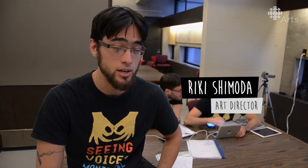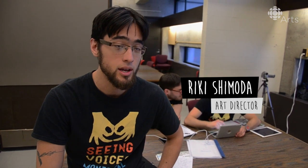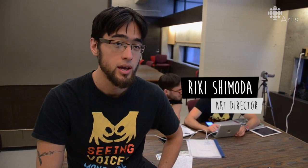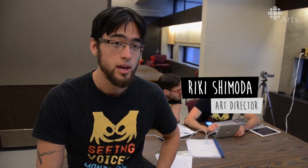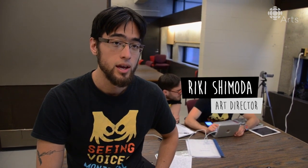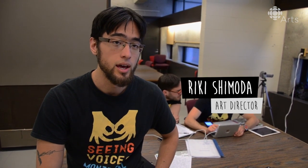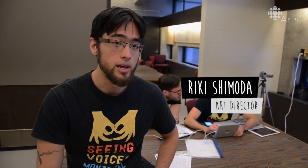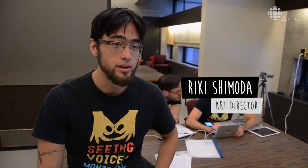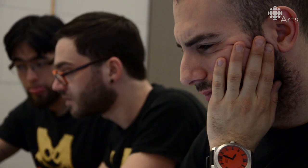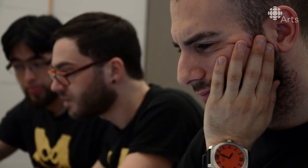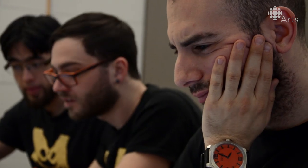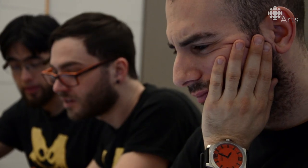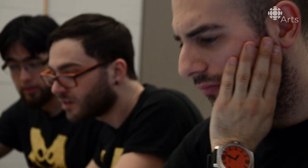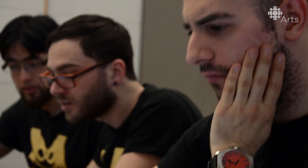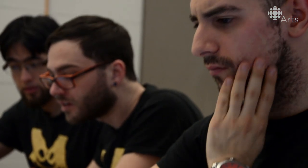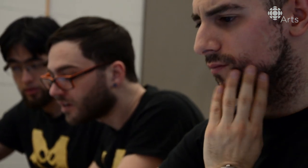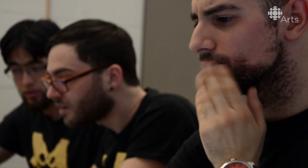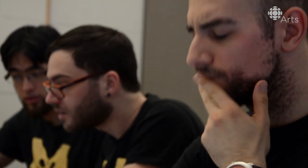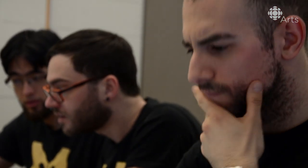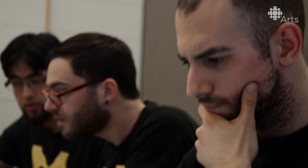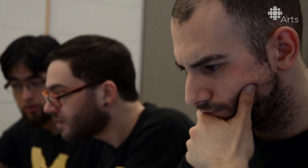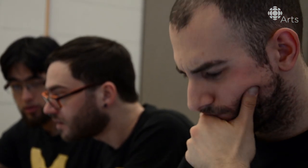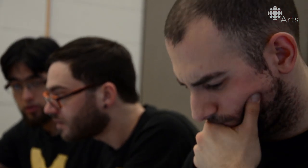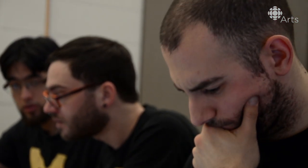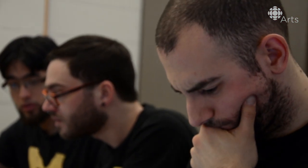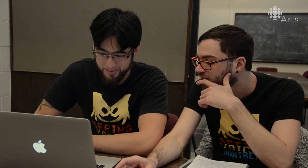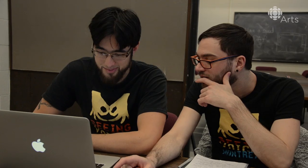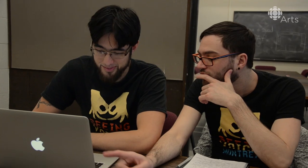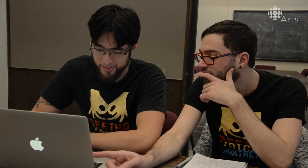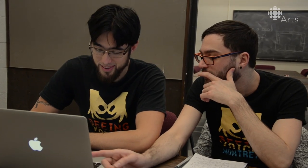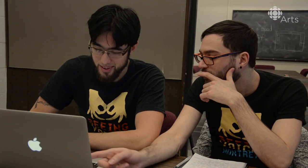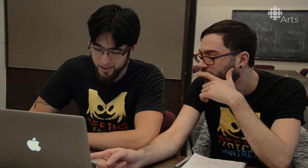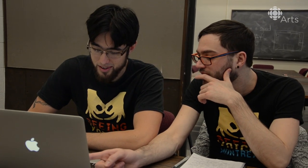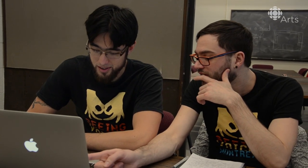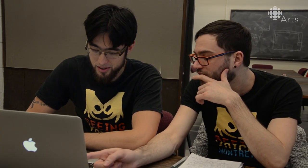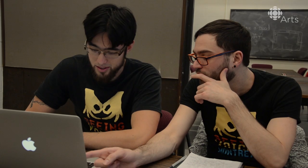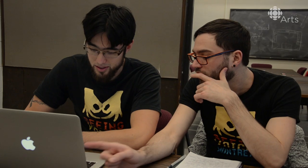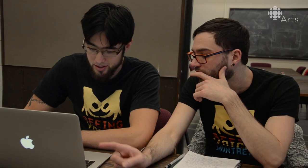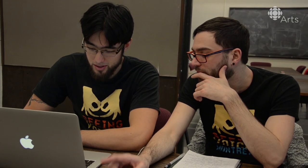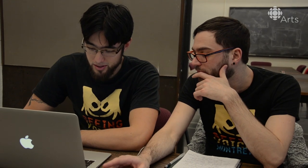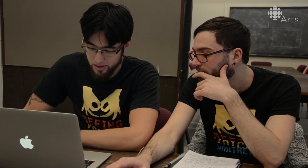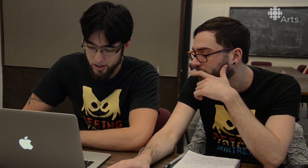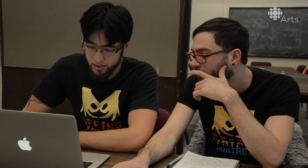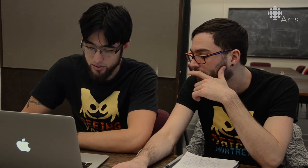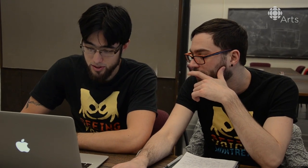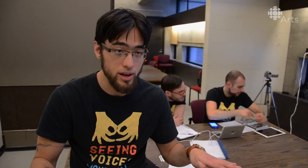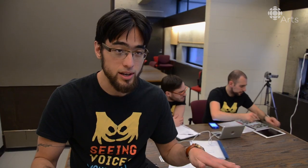and our director Jack is Deaf and then me and Remy are hearing. When a Deaf person comes in it will be very quiet -